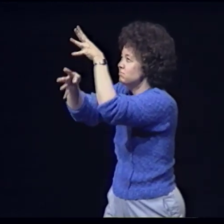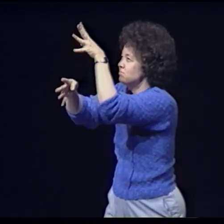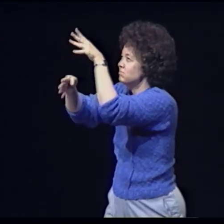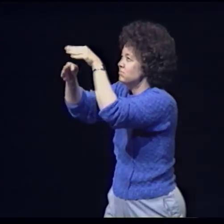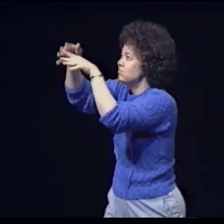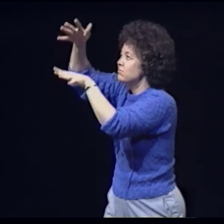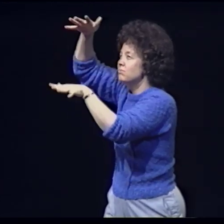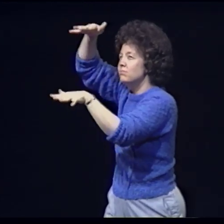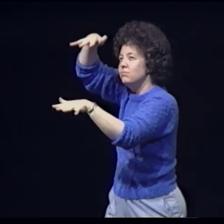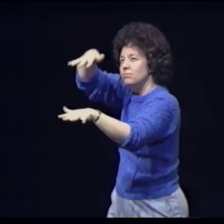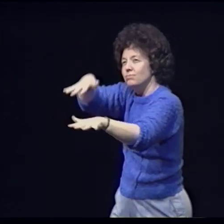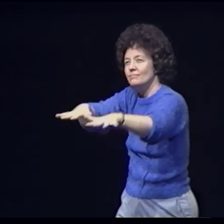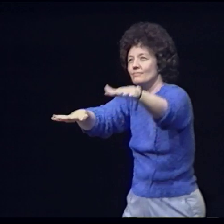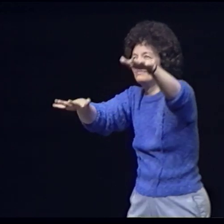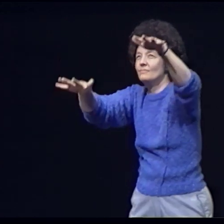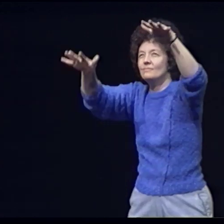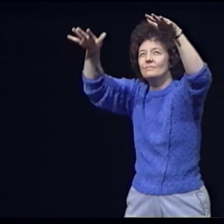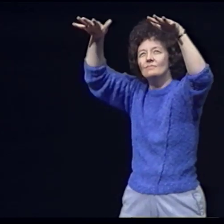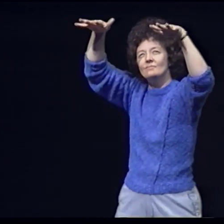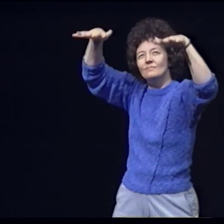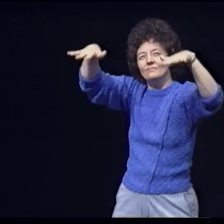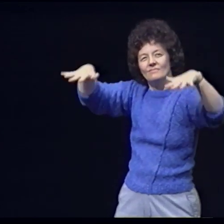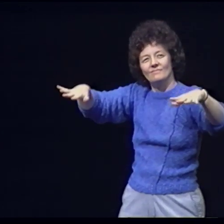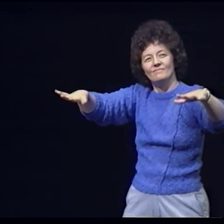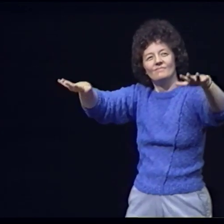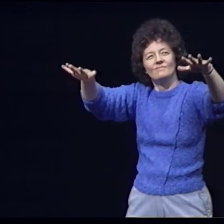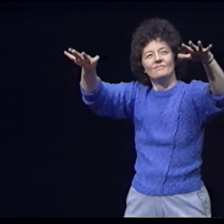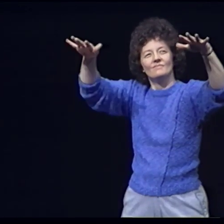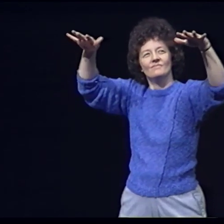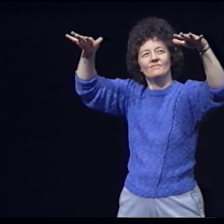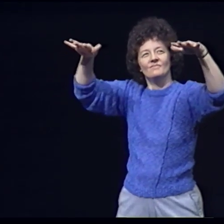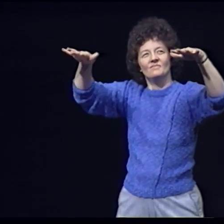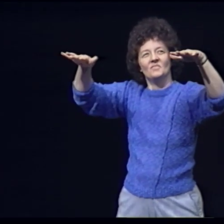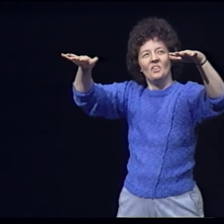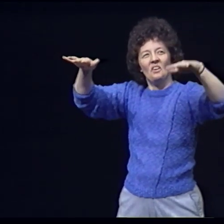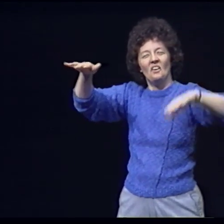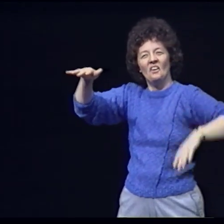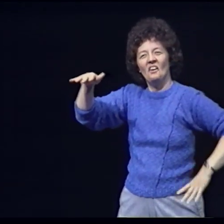Quickly and then Slowly